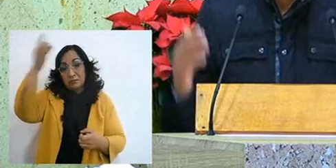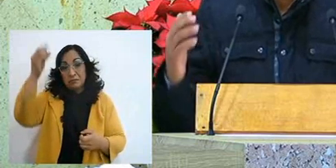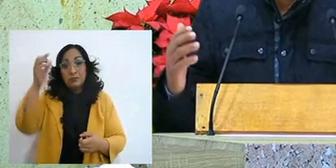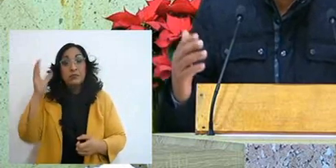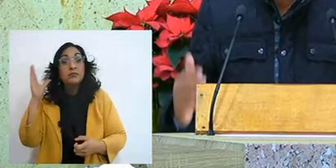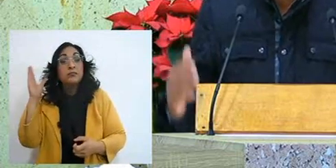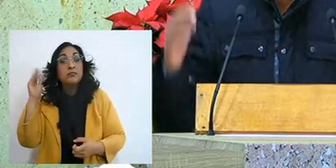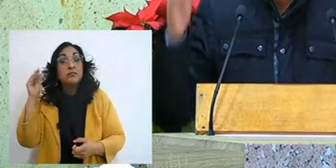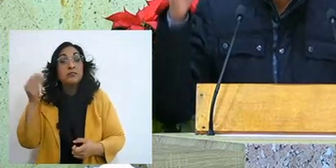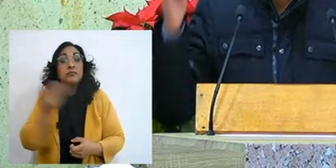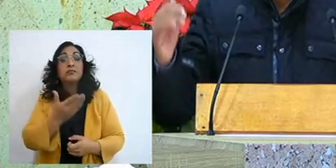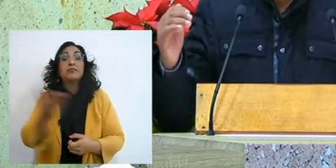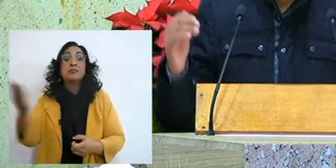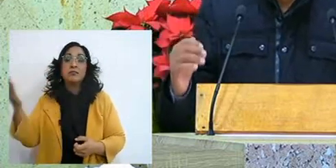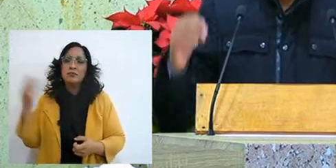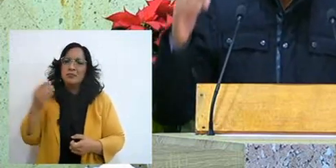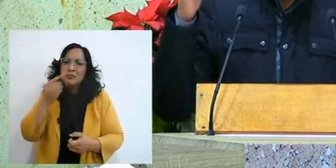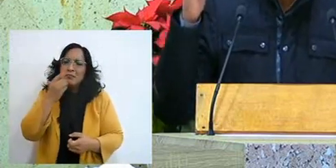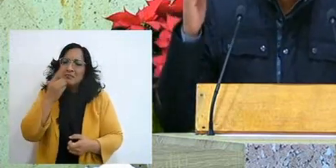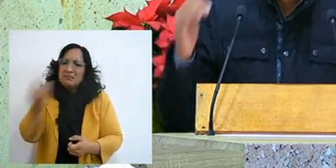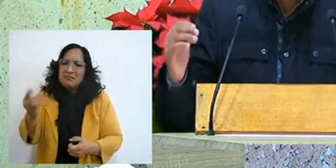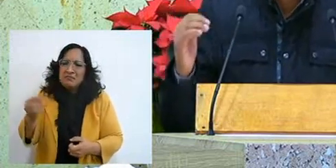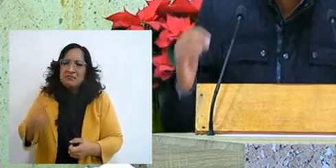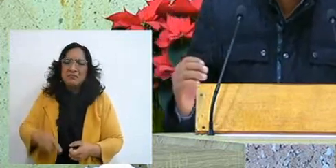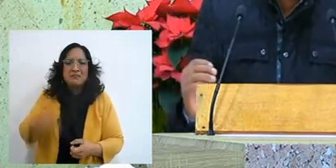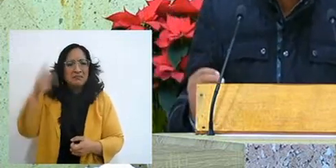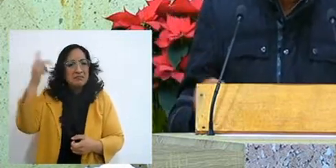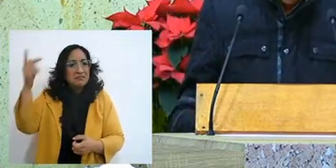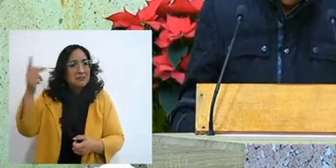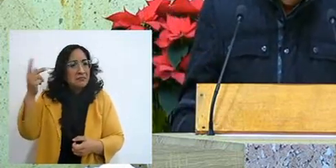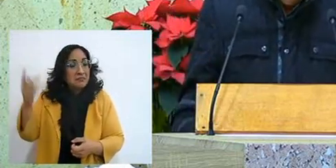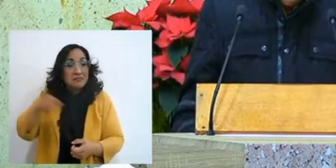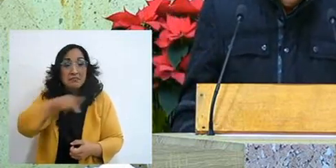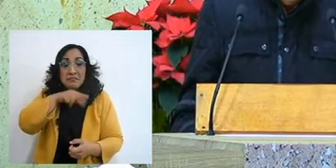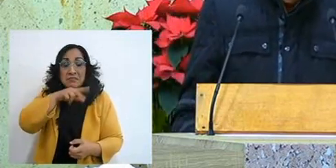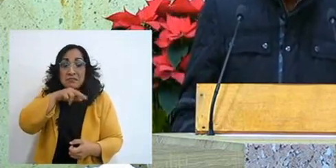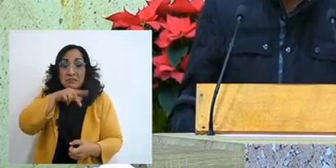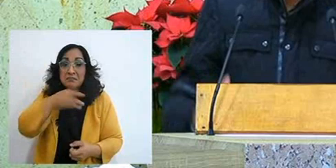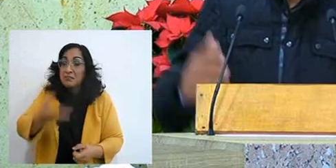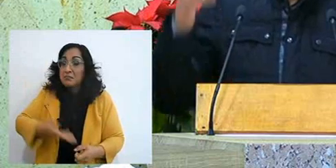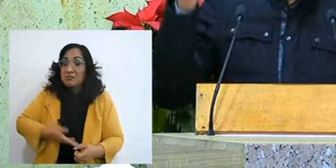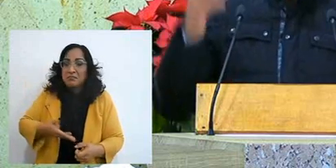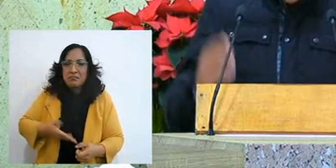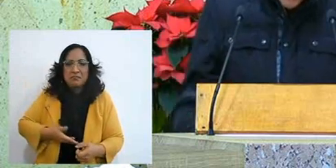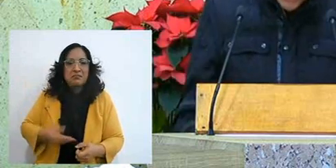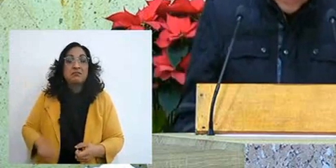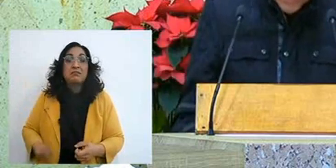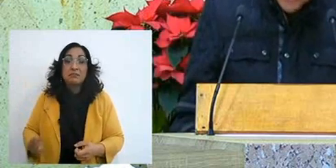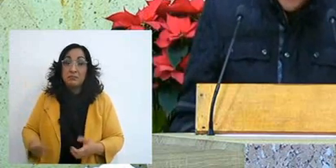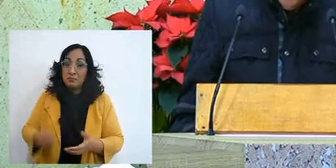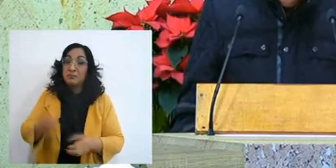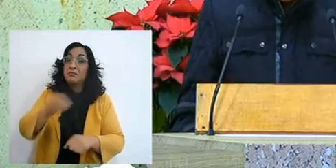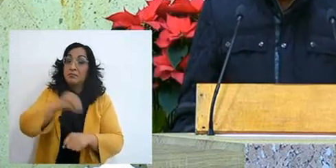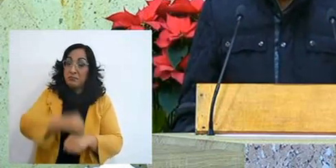he recognized it, he said this is my people, he heard that anguish and raised up Moses,